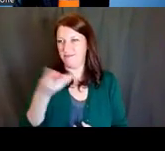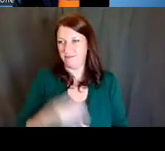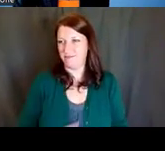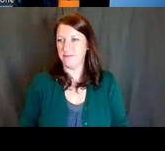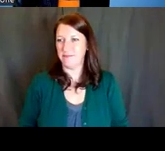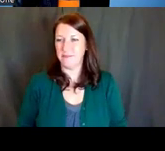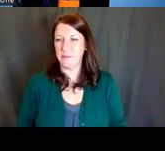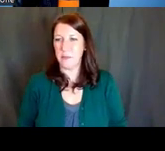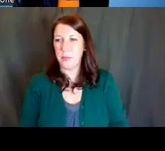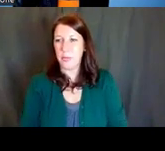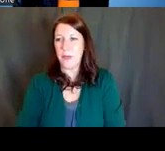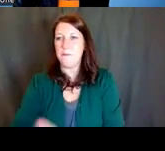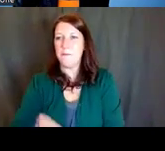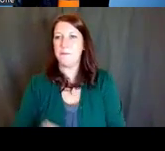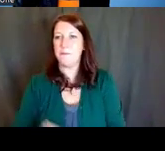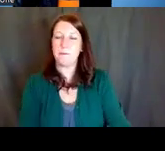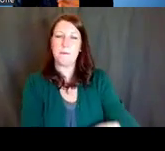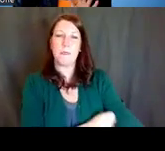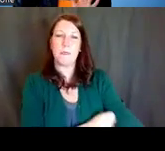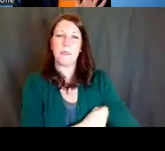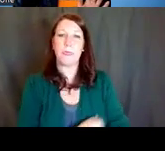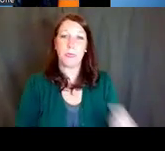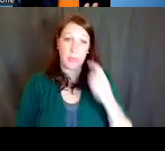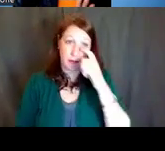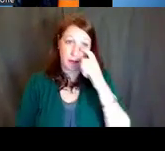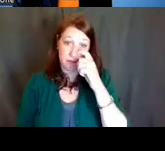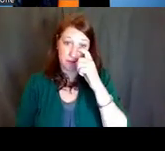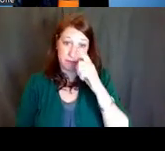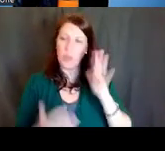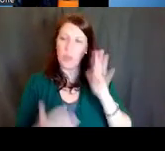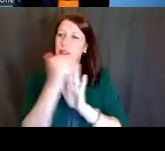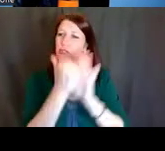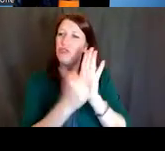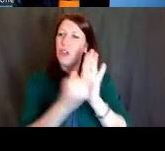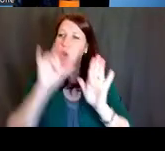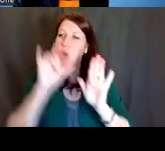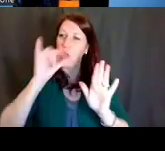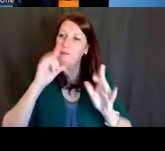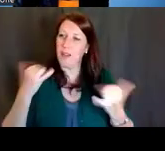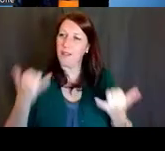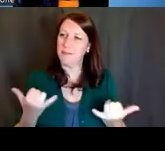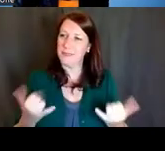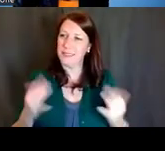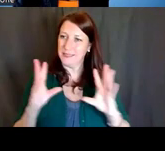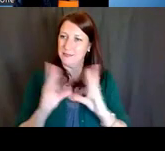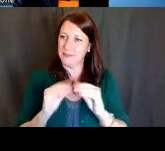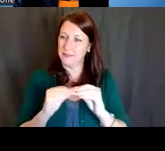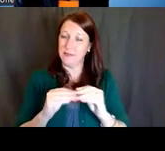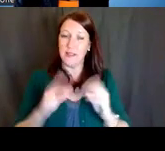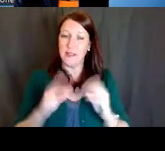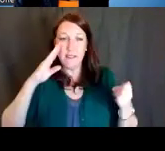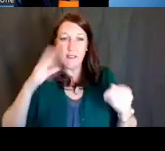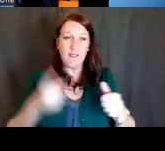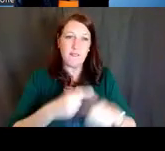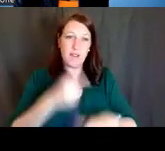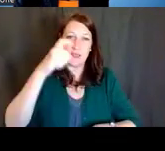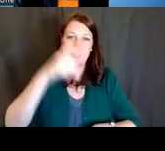So this shows the agenda for this session, which again is focusing on first-time and other early career investigators